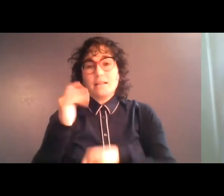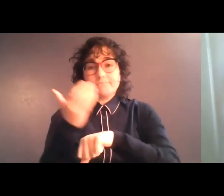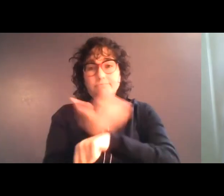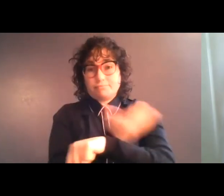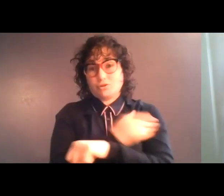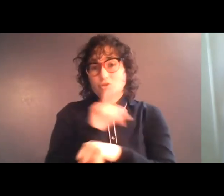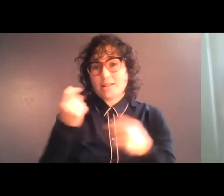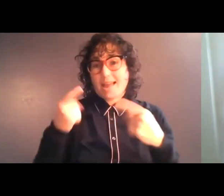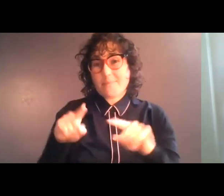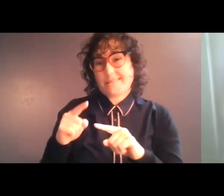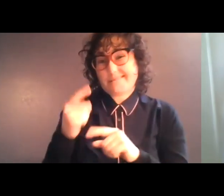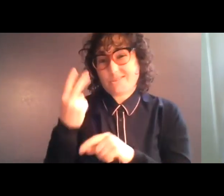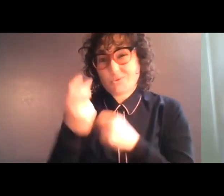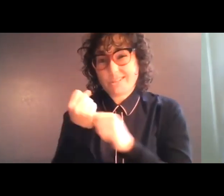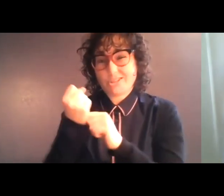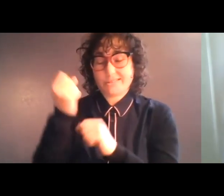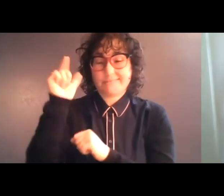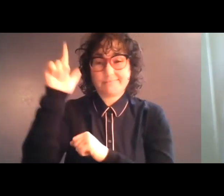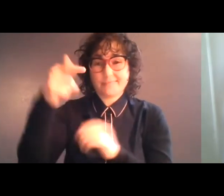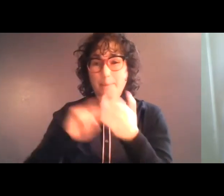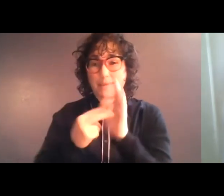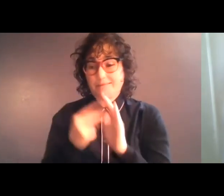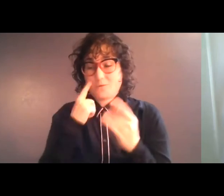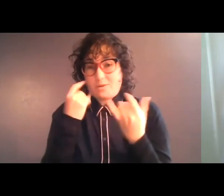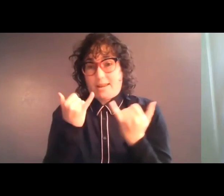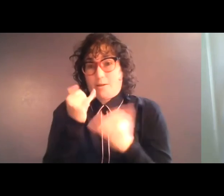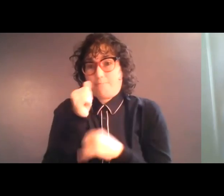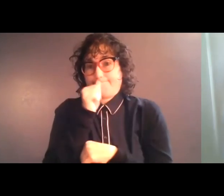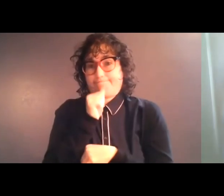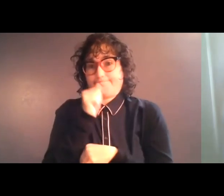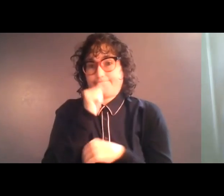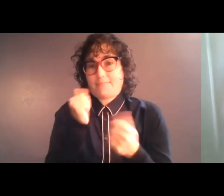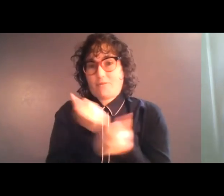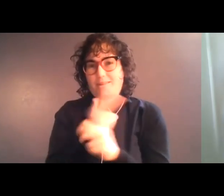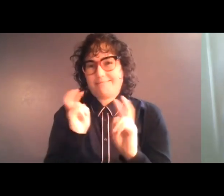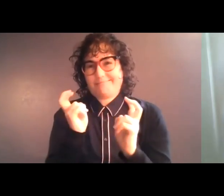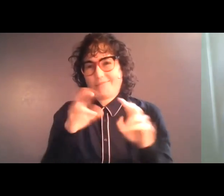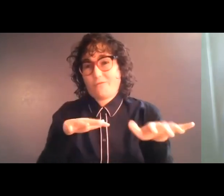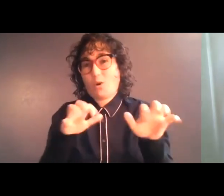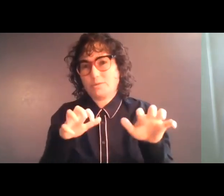two years from now. Therefore, until that time, everything is frozen. But -- actually